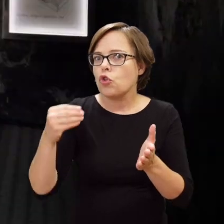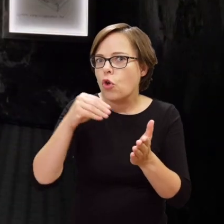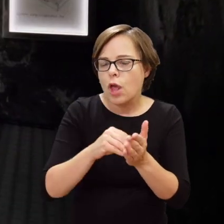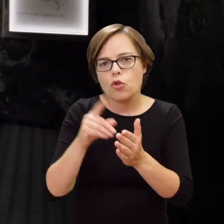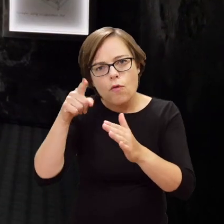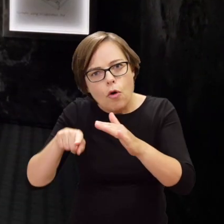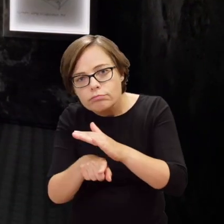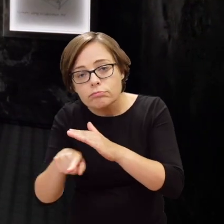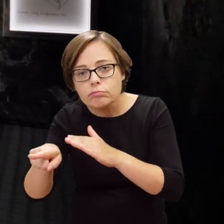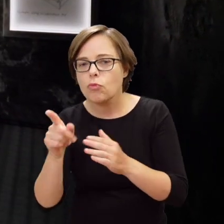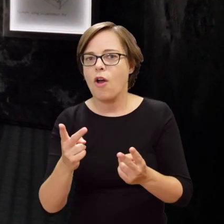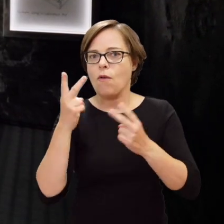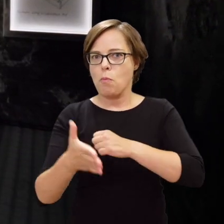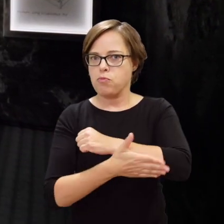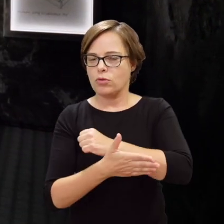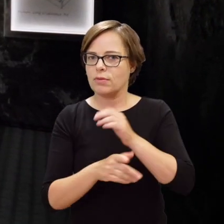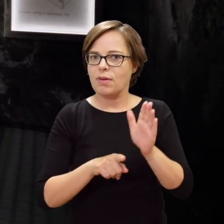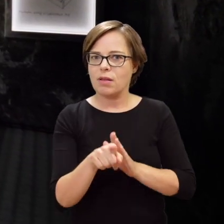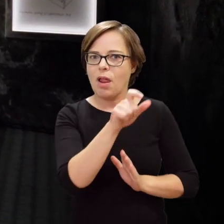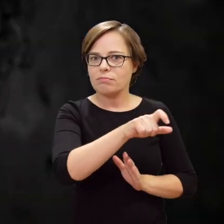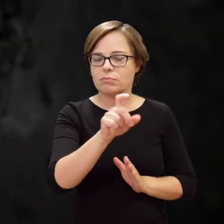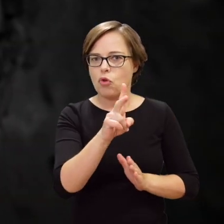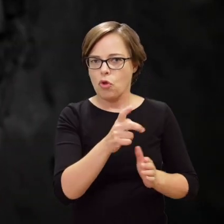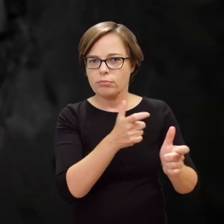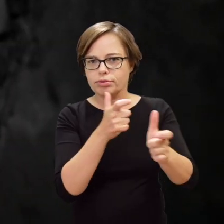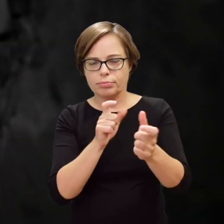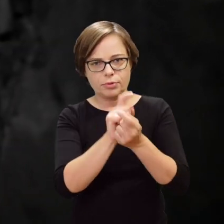Also, bunkers served as an important base for the fighters